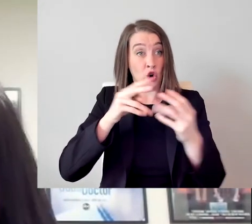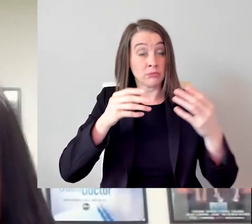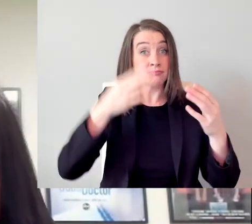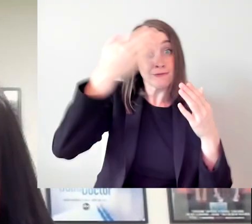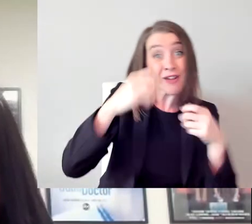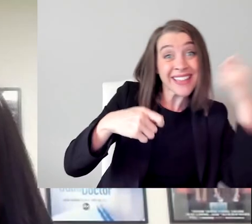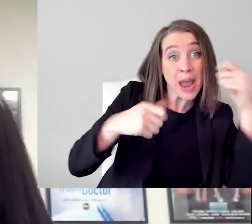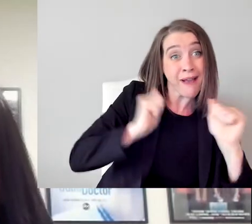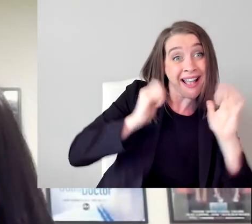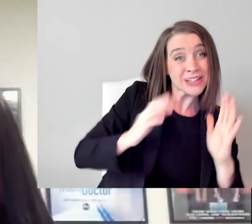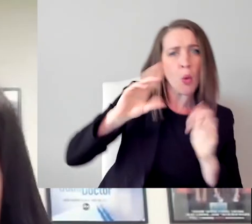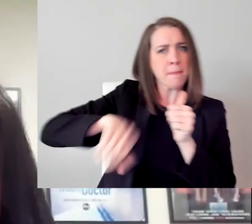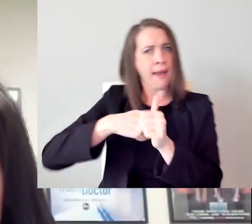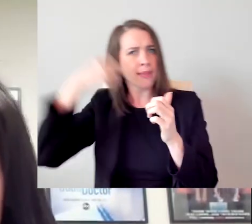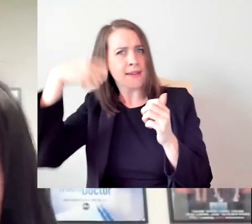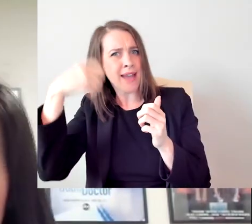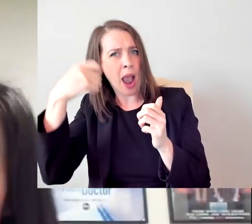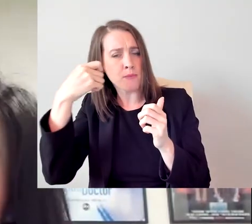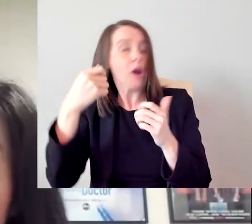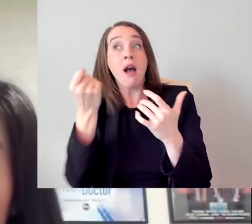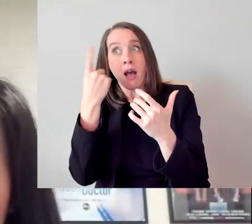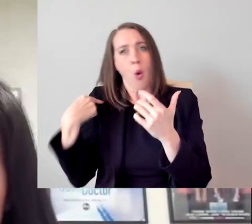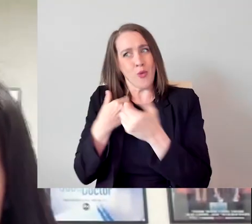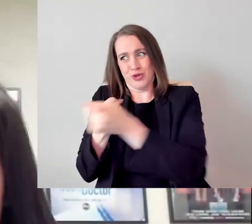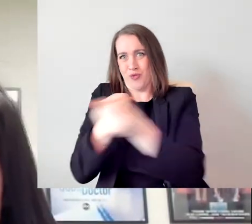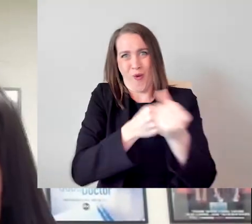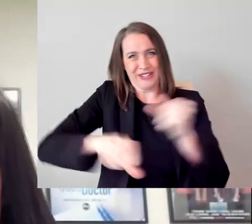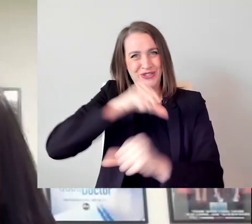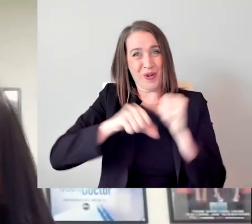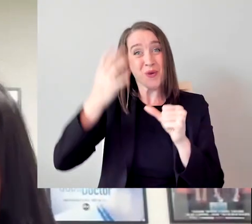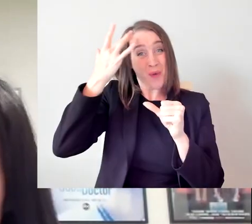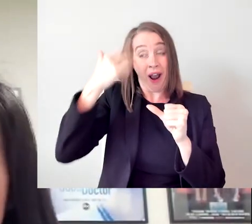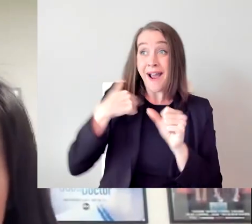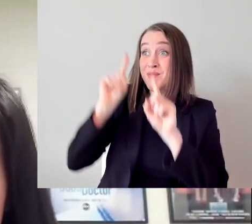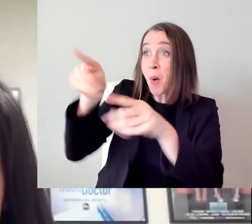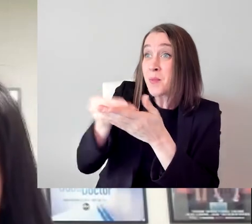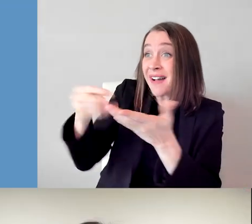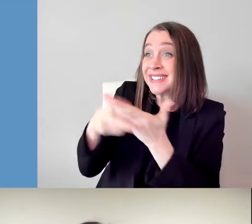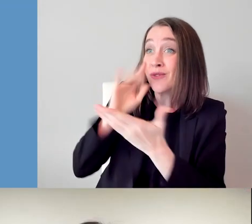one another with the dollars that we're essentially voting whenever we're going to support a movie.